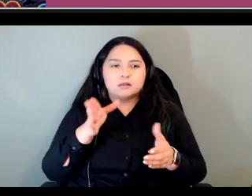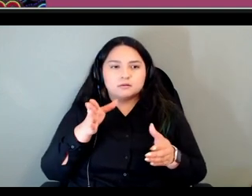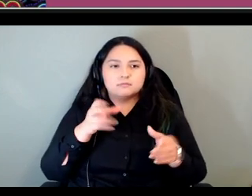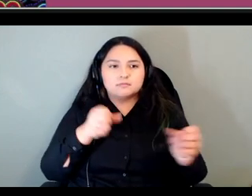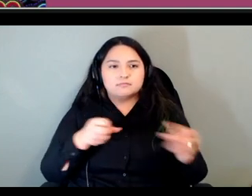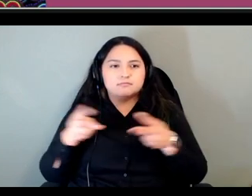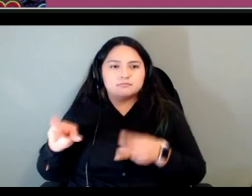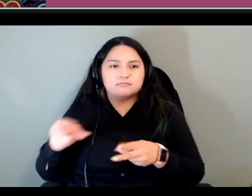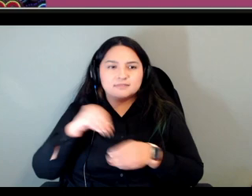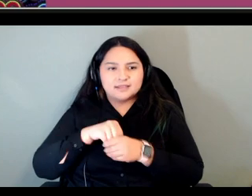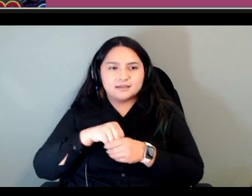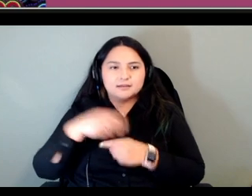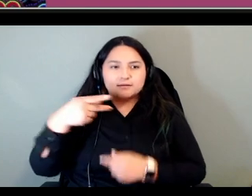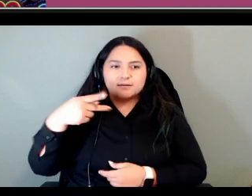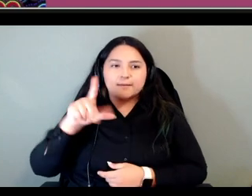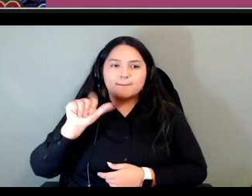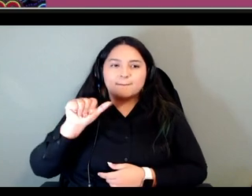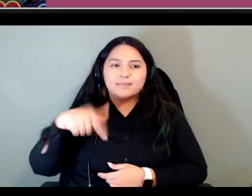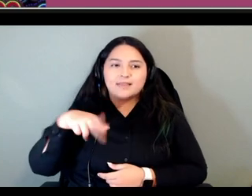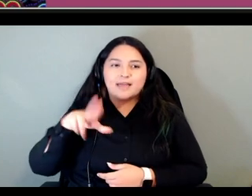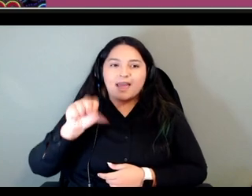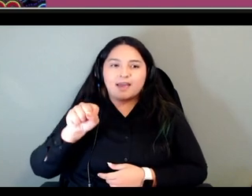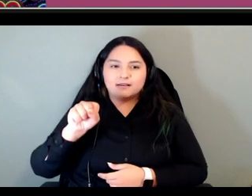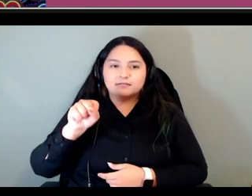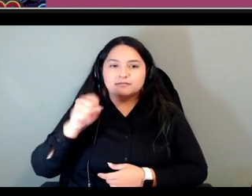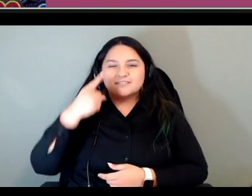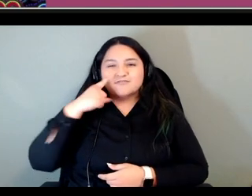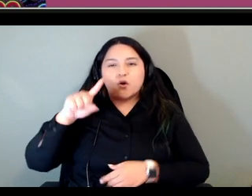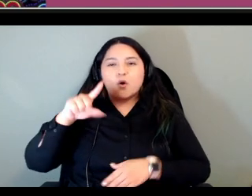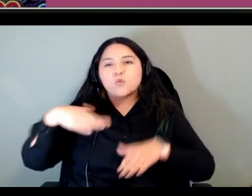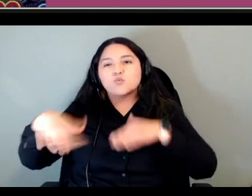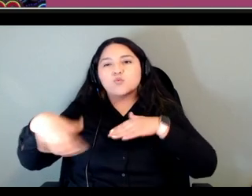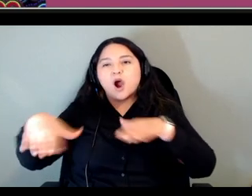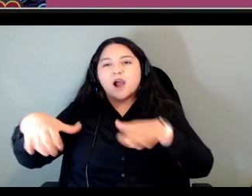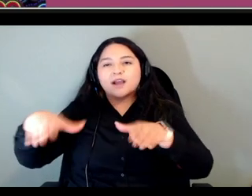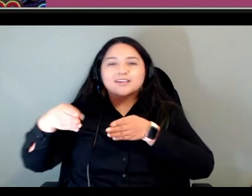right now with qr codes so we've repurposed i think so we're repurposing so it's not just